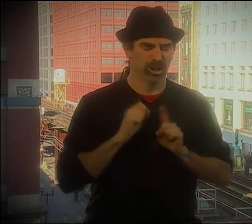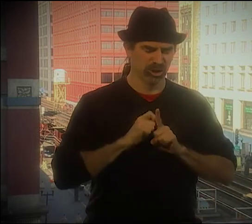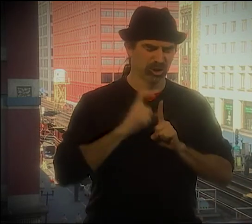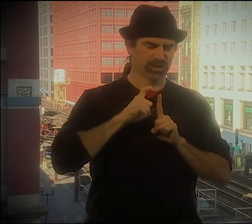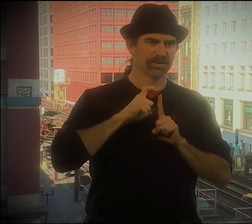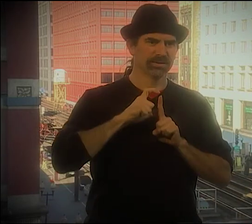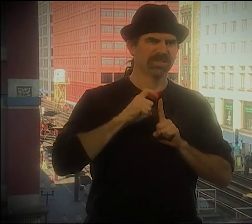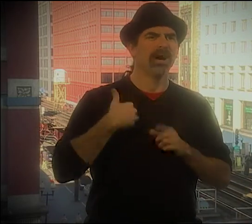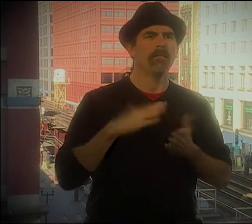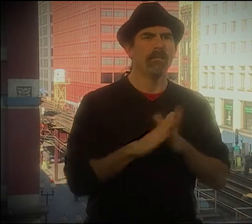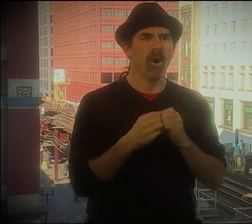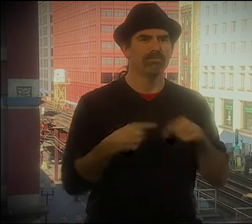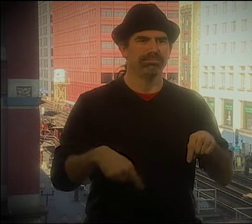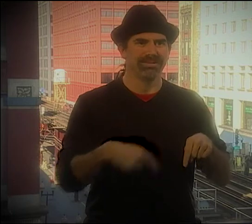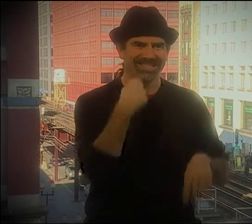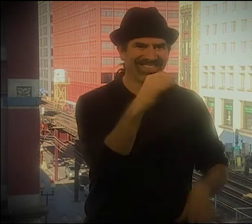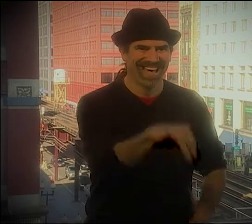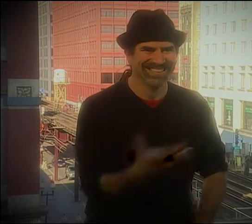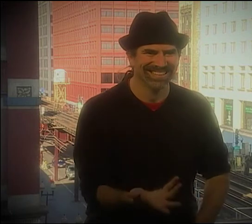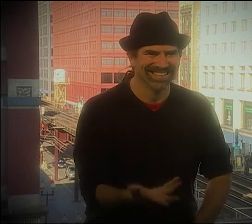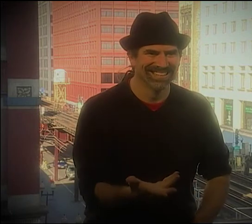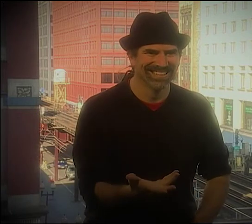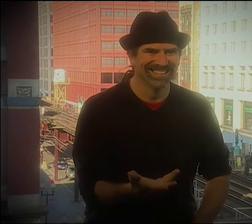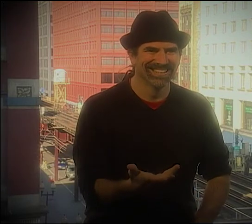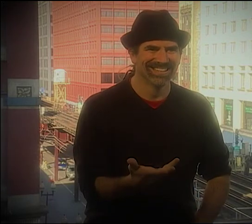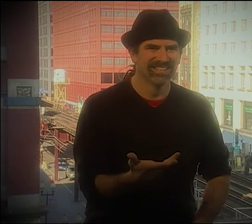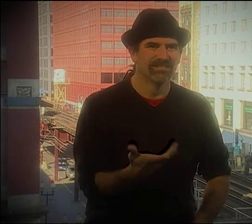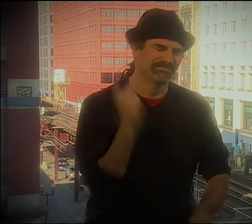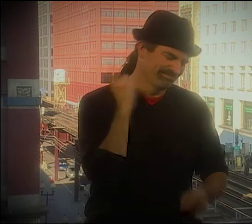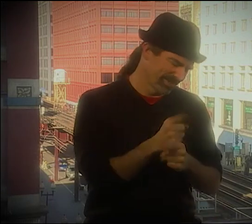CONTROVERSIAL THAN IT WAS BACK THEN. YOU KNOW, IMPLANTS...